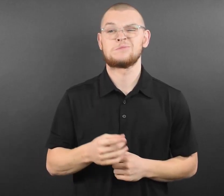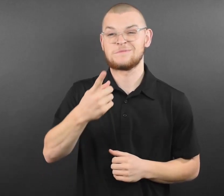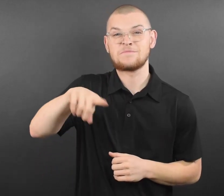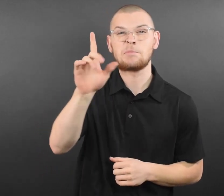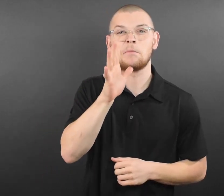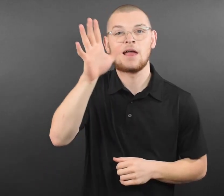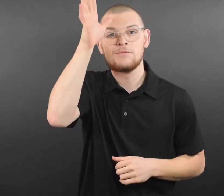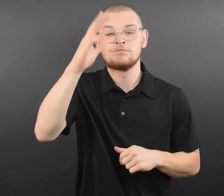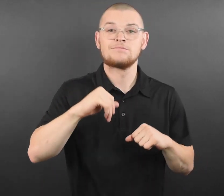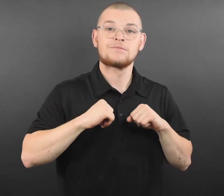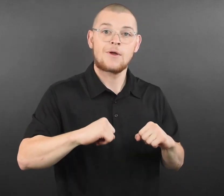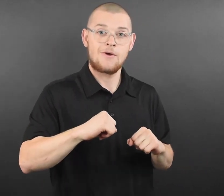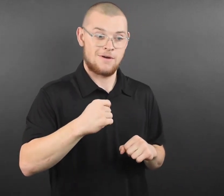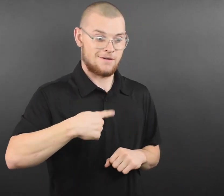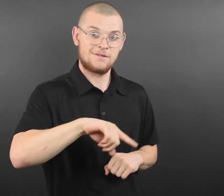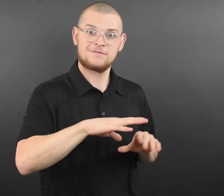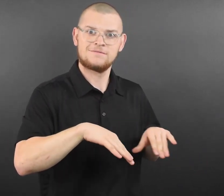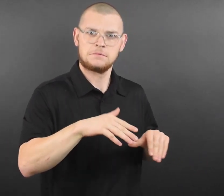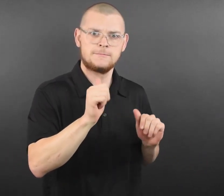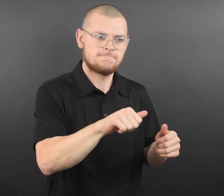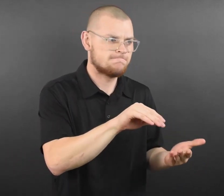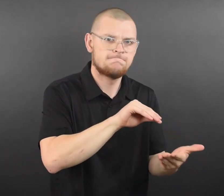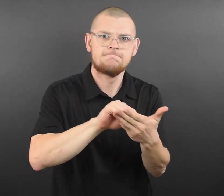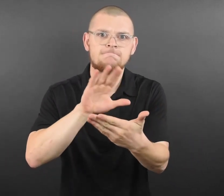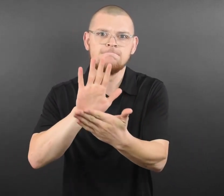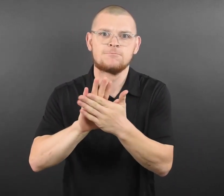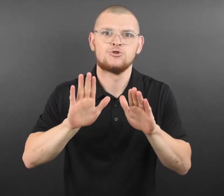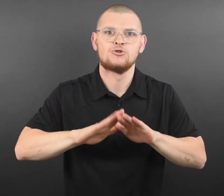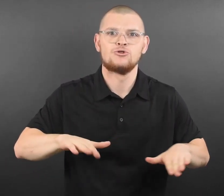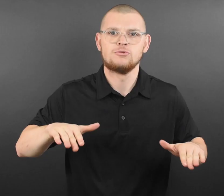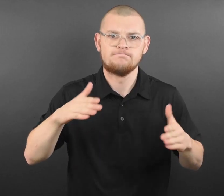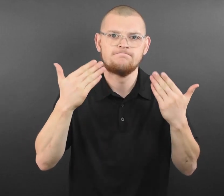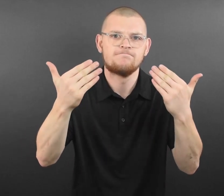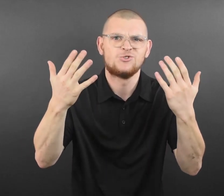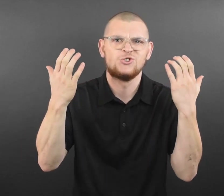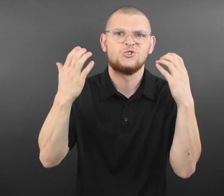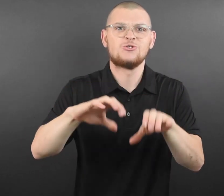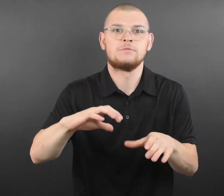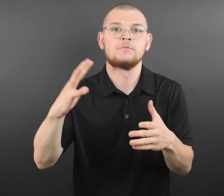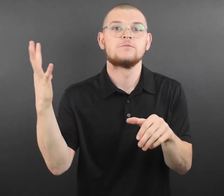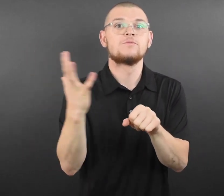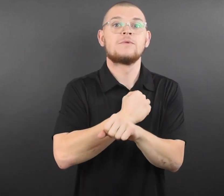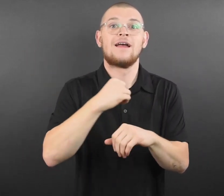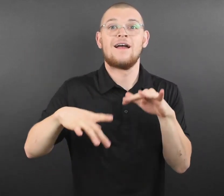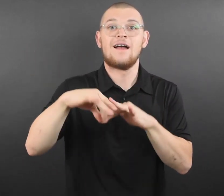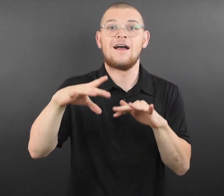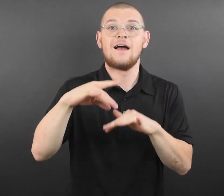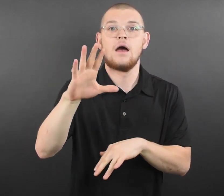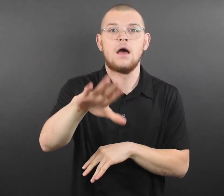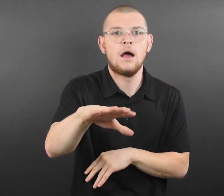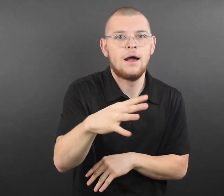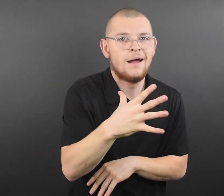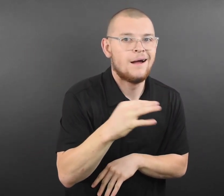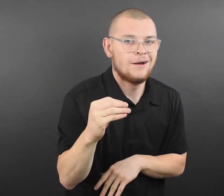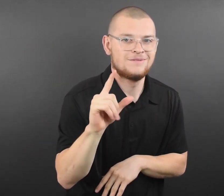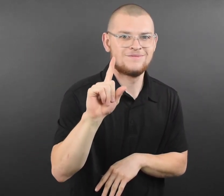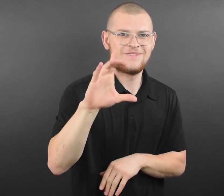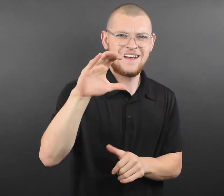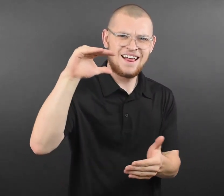from November 19 — December 17. Minnesotans can refer to the official drawing rules online